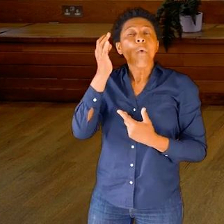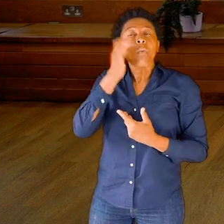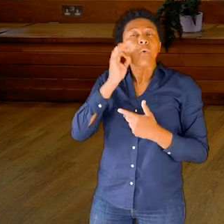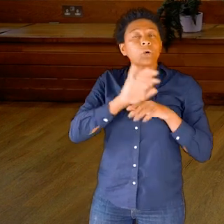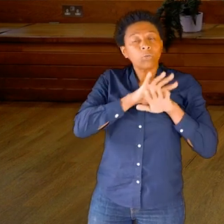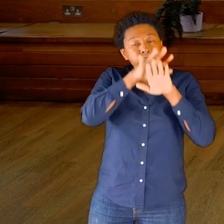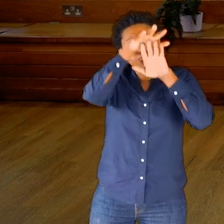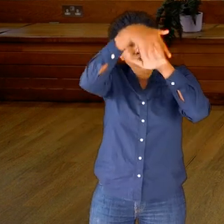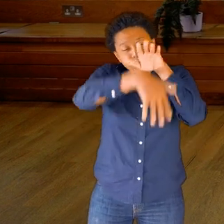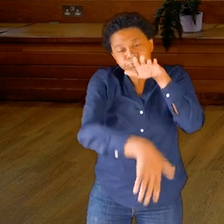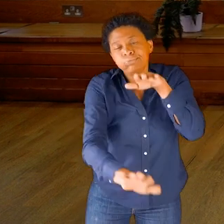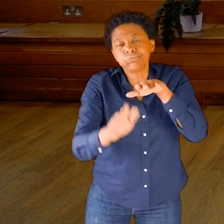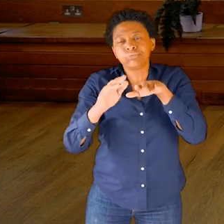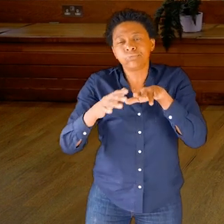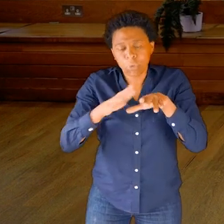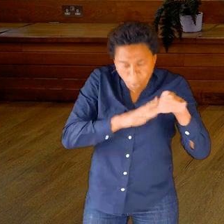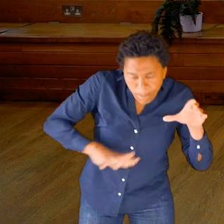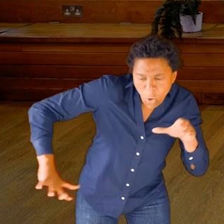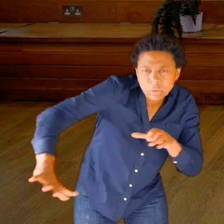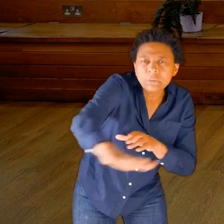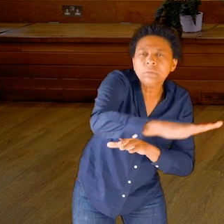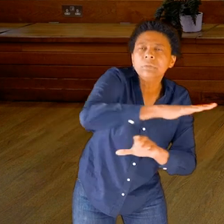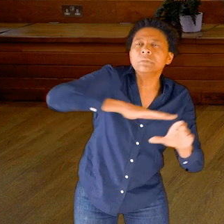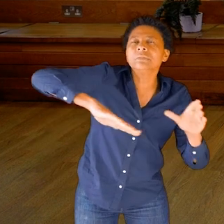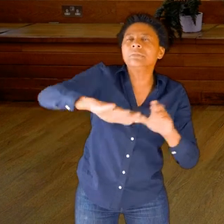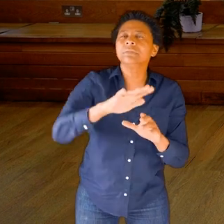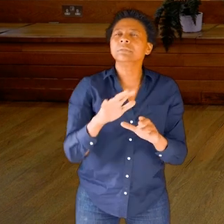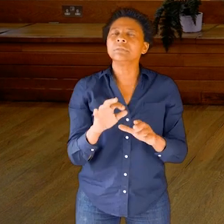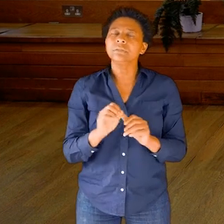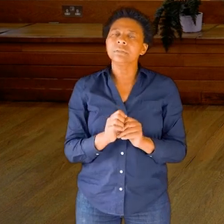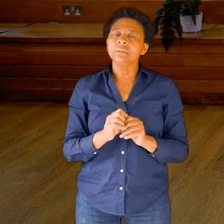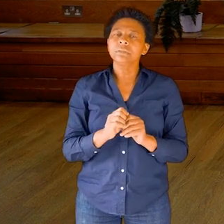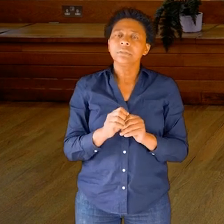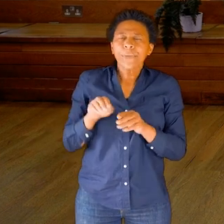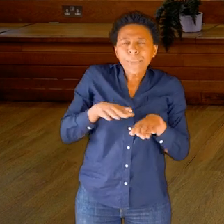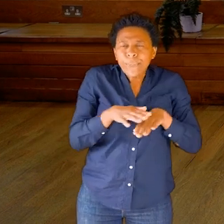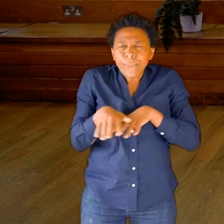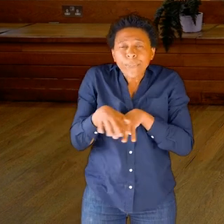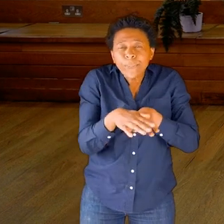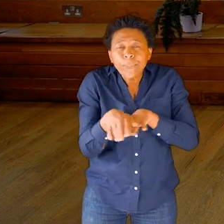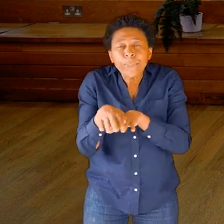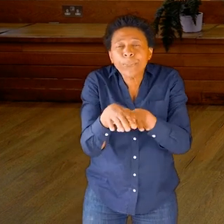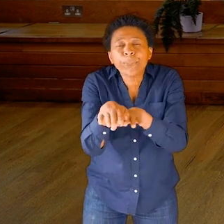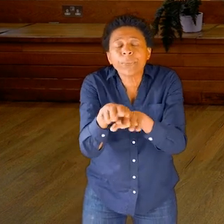waterfalls, ponds and lakes, streams.